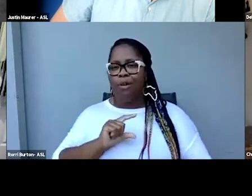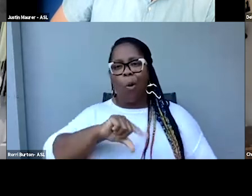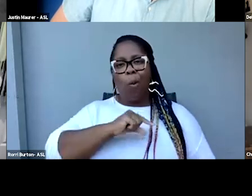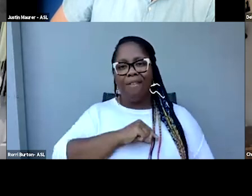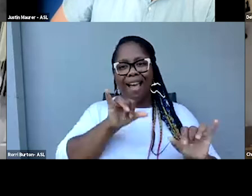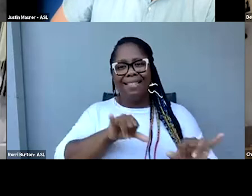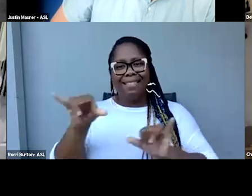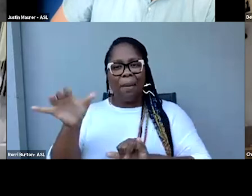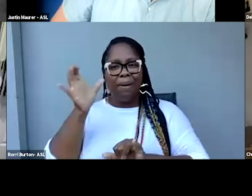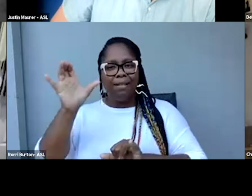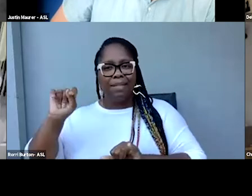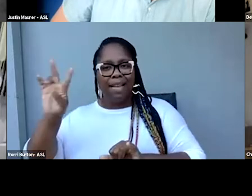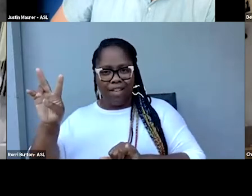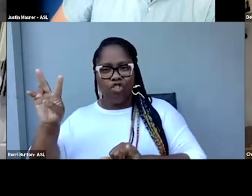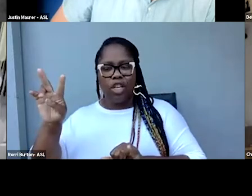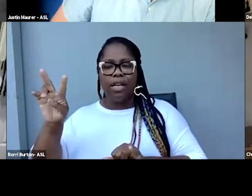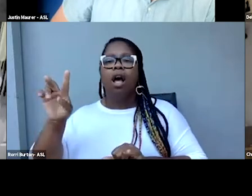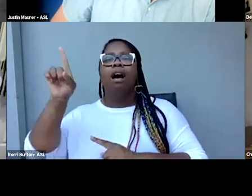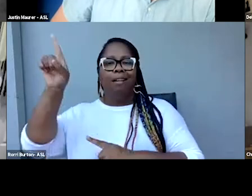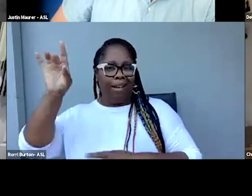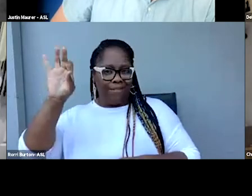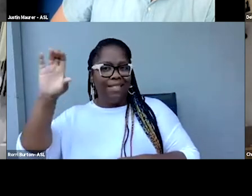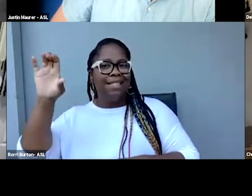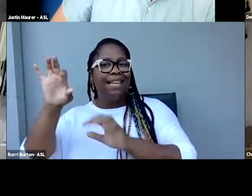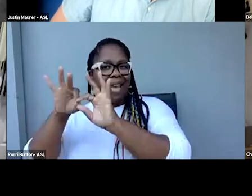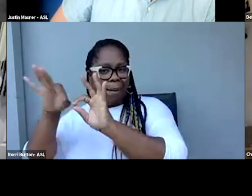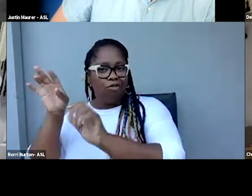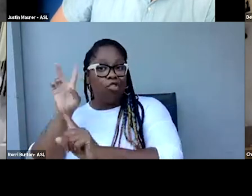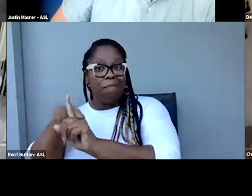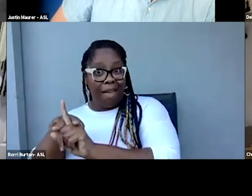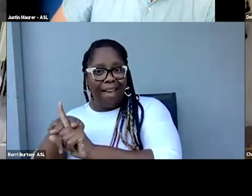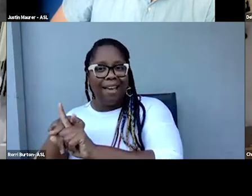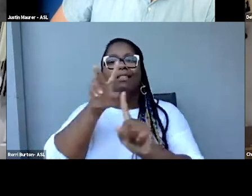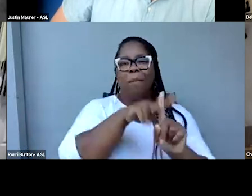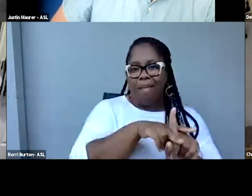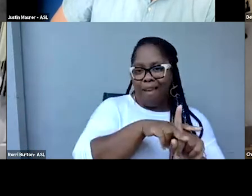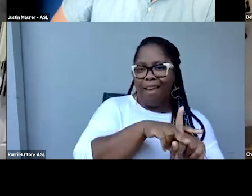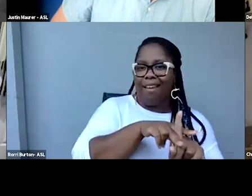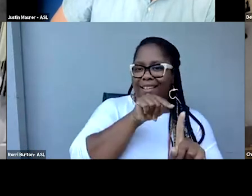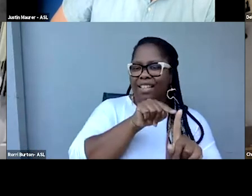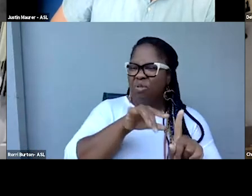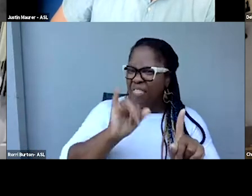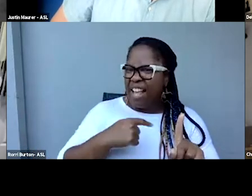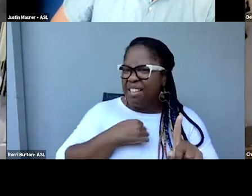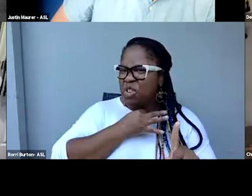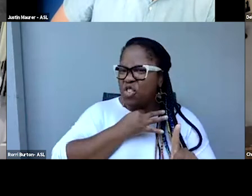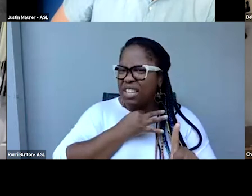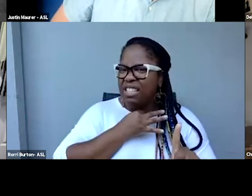And then those FCC regulations for captioning applied to that. So that's what I was curious about with VR.